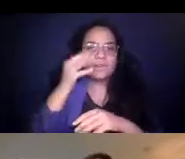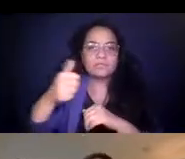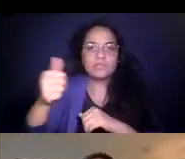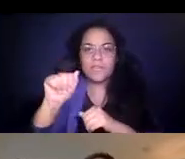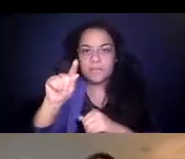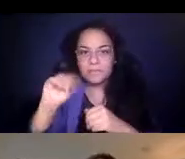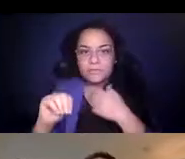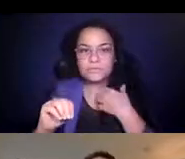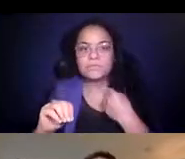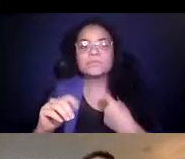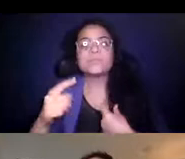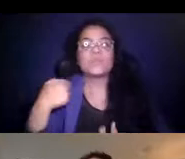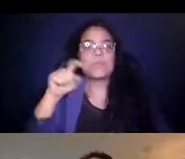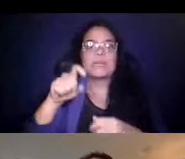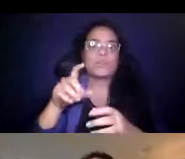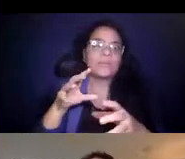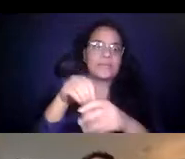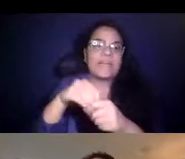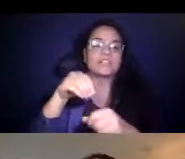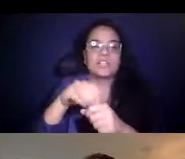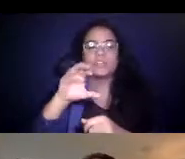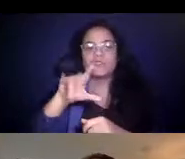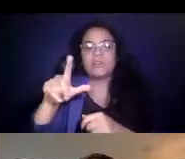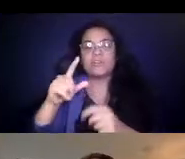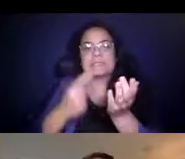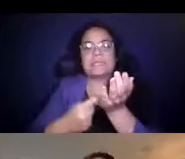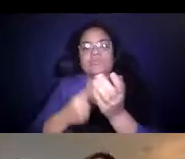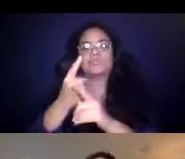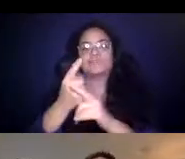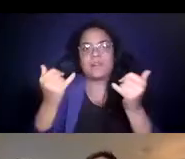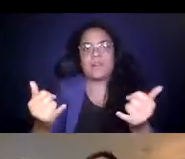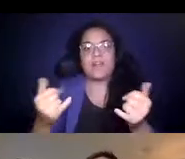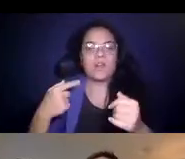14:17:40 We need to be engaged in this critical discussion right now and we really need, as